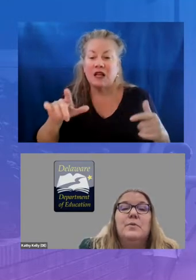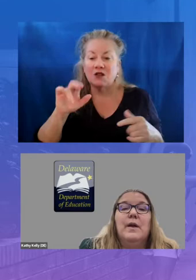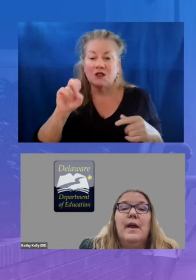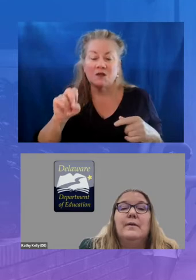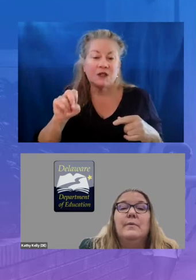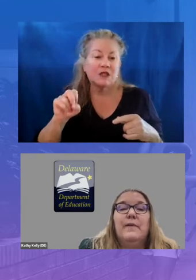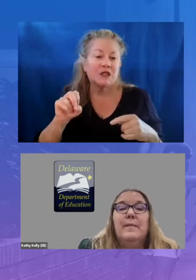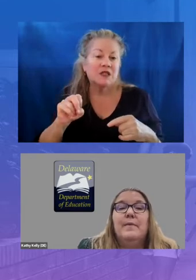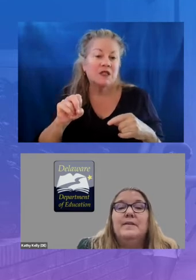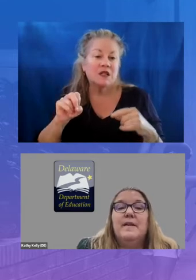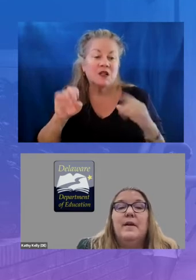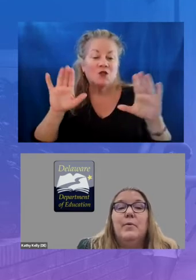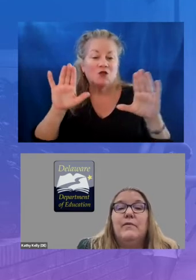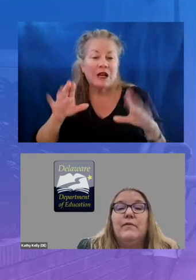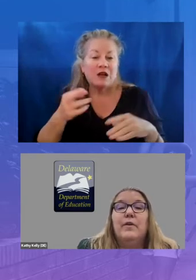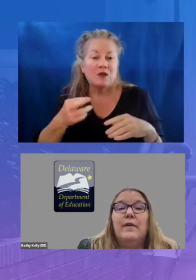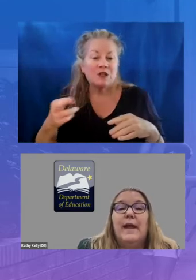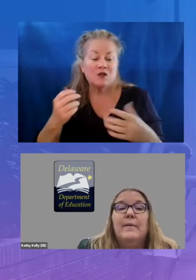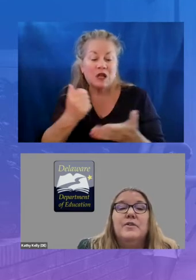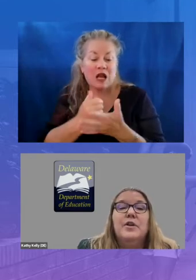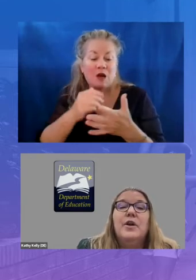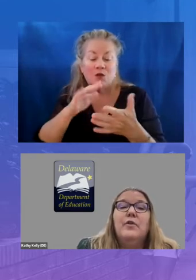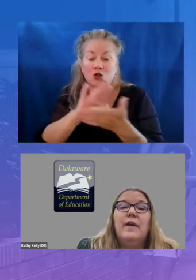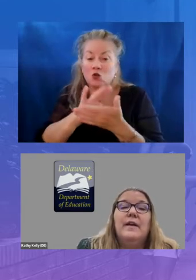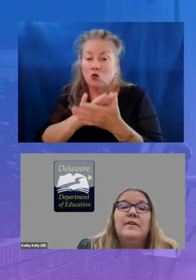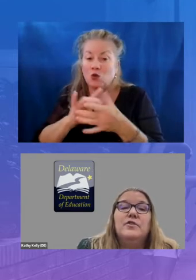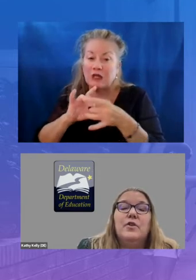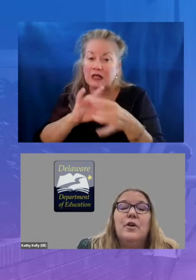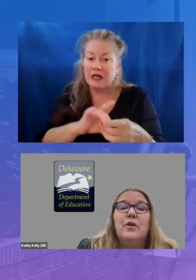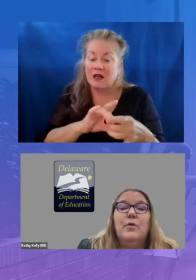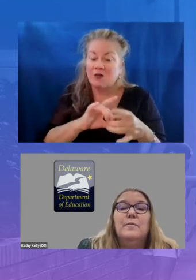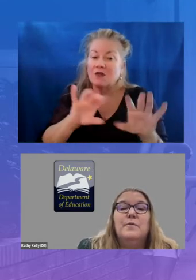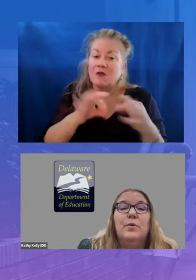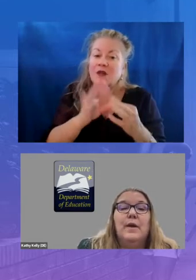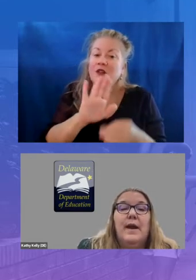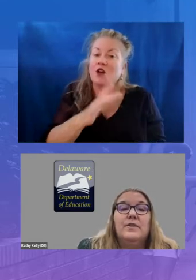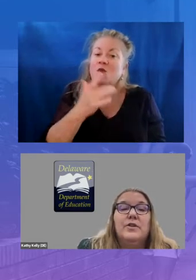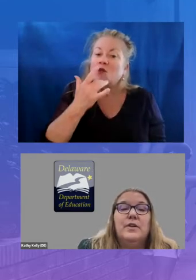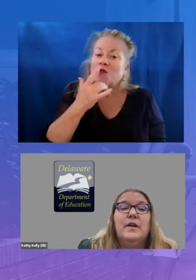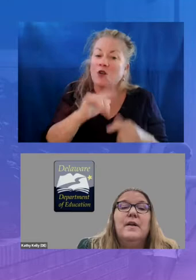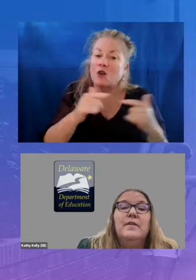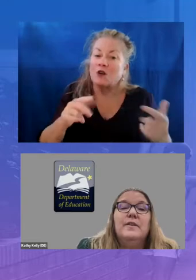connect with families in their preferred language creating a stronger home school connection this